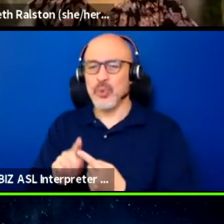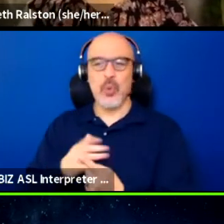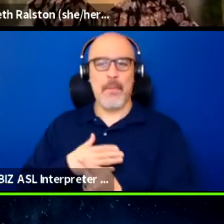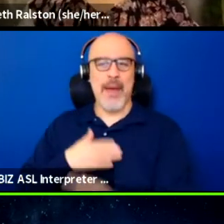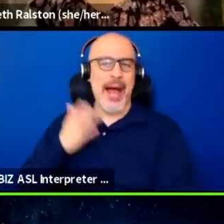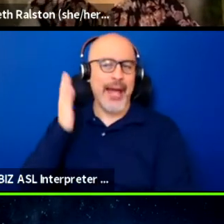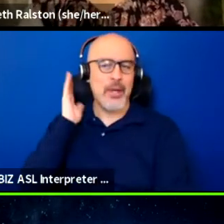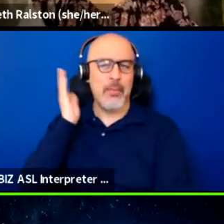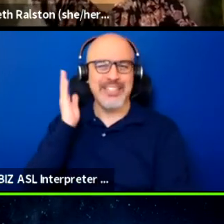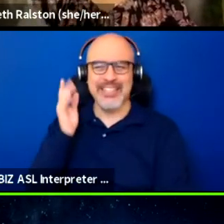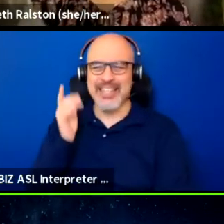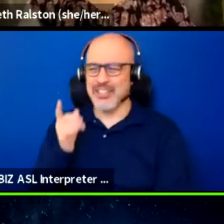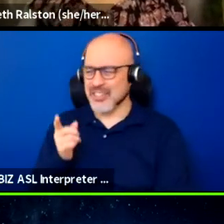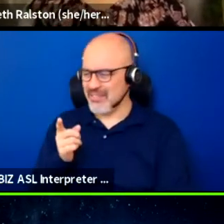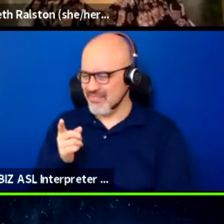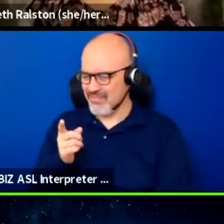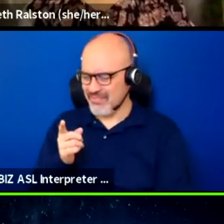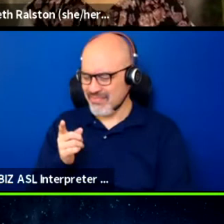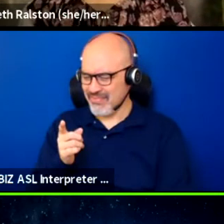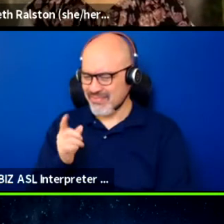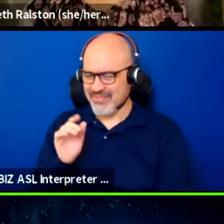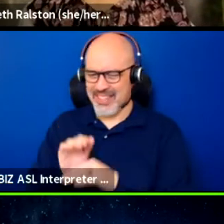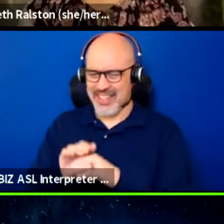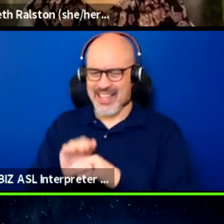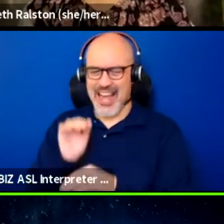I believe I had sent it to you, Elizabeth,